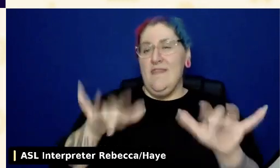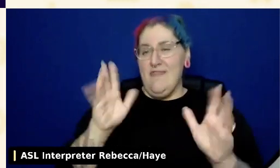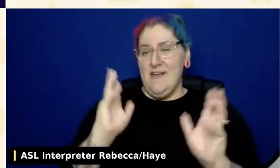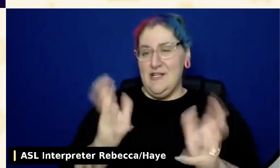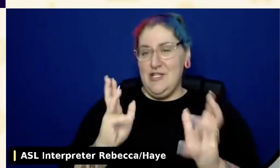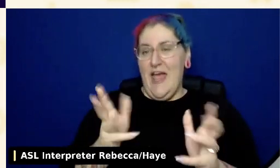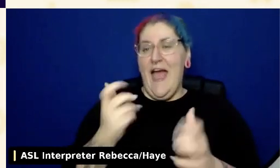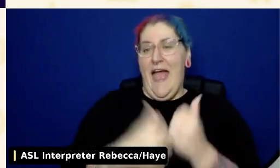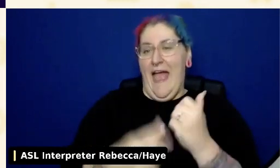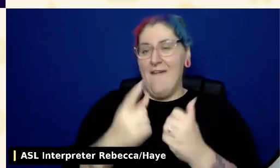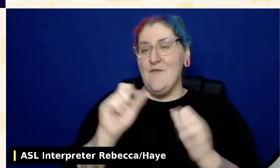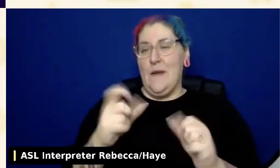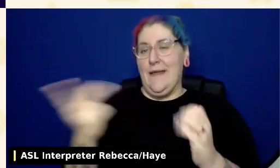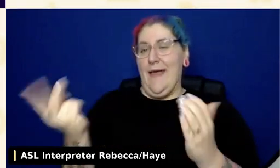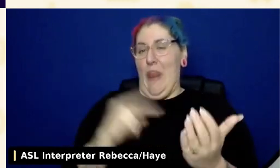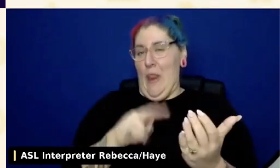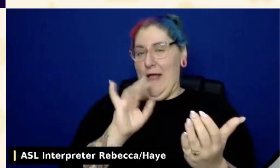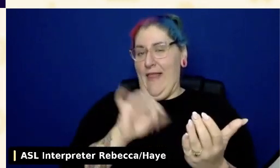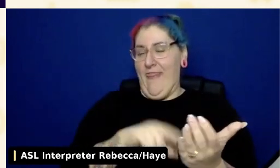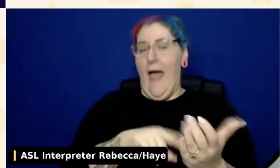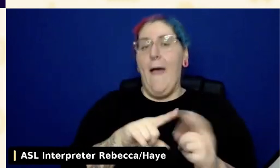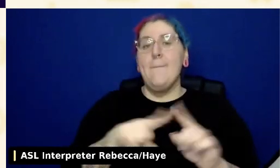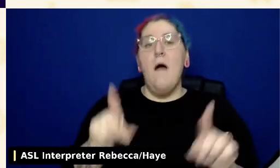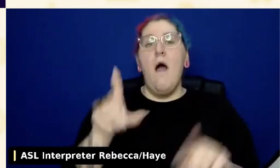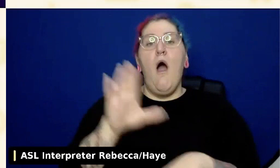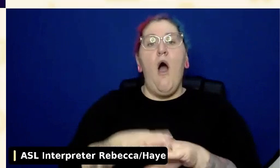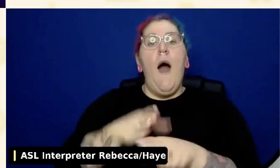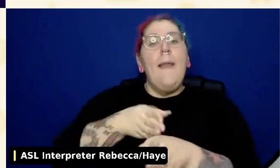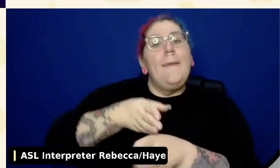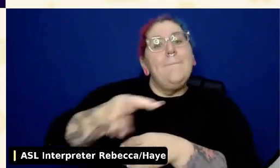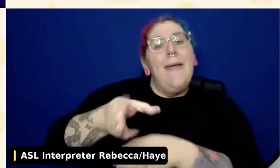On the main WordPress Accessibility Day website, not the 2023 one,